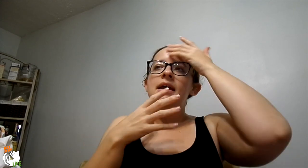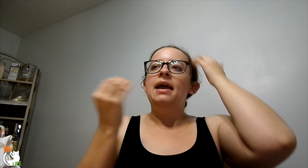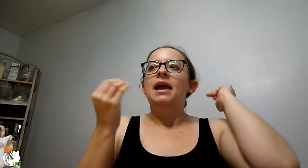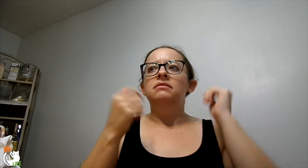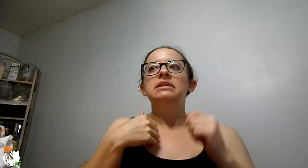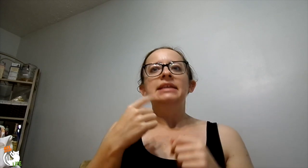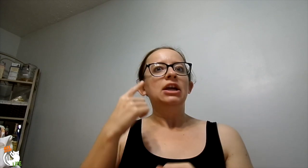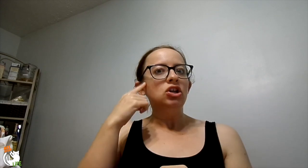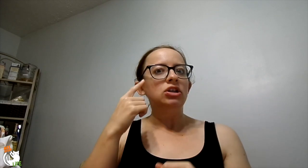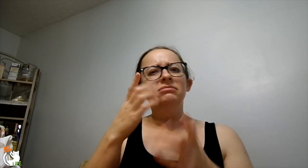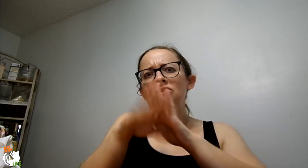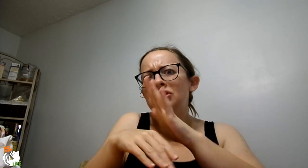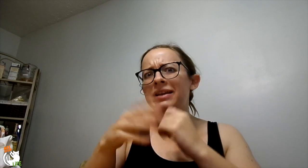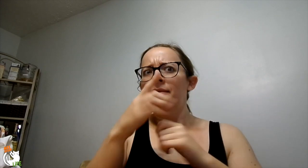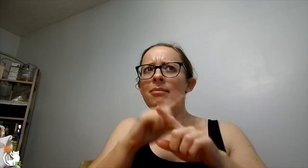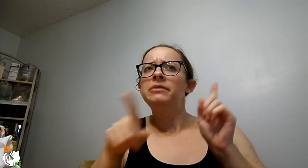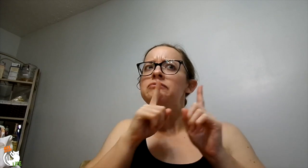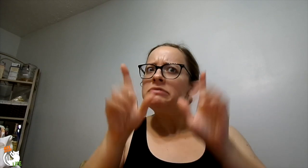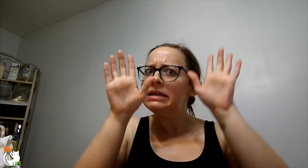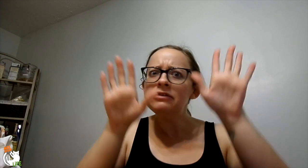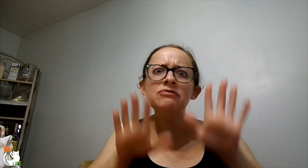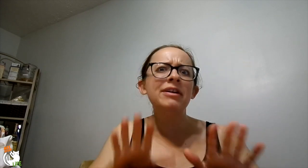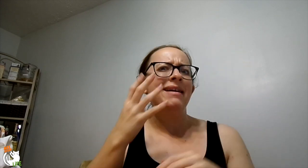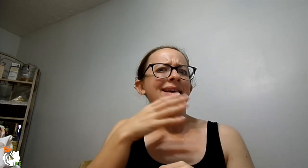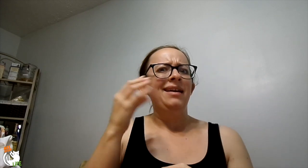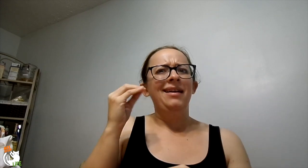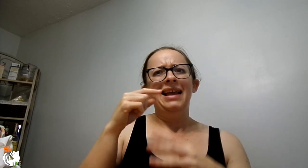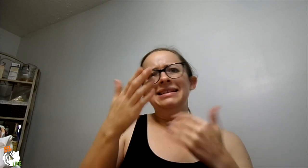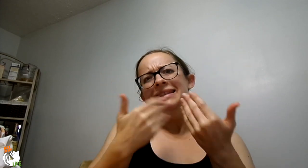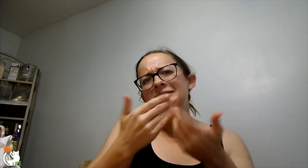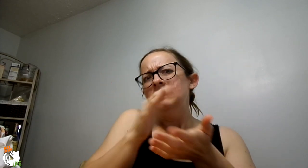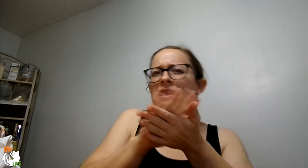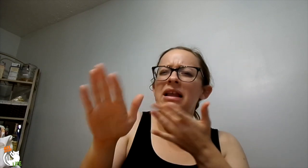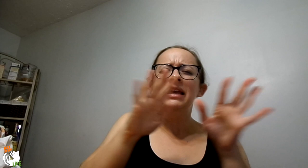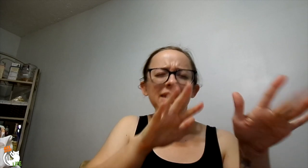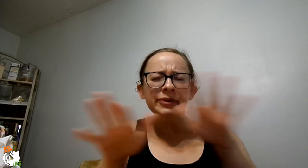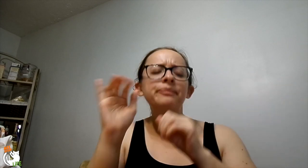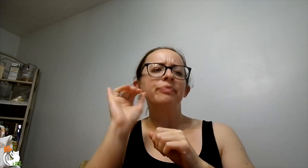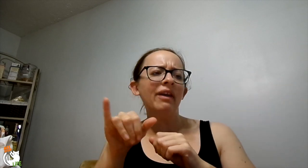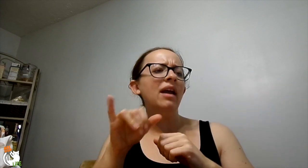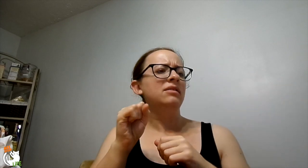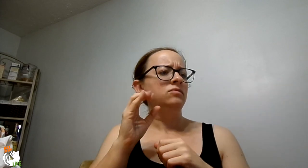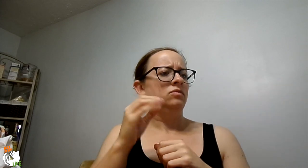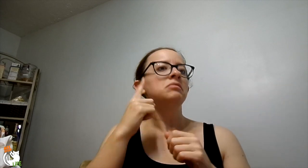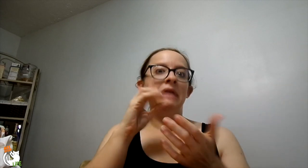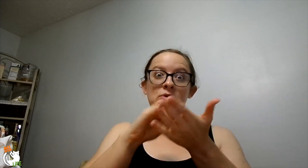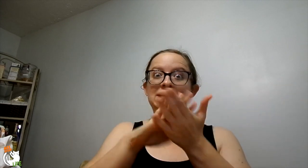I had heard they cheap, but they're really great. It's easy to clean, all of this stuff.